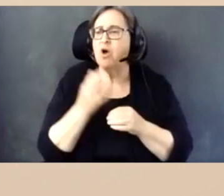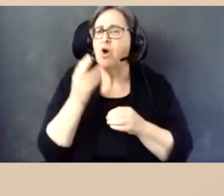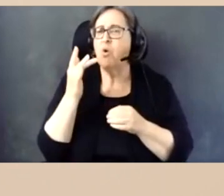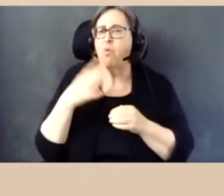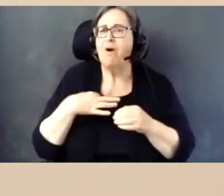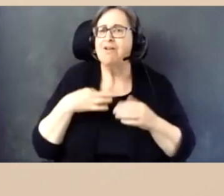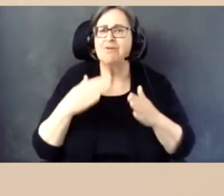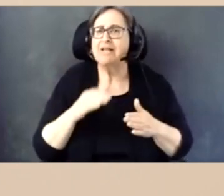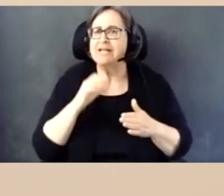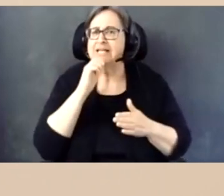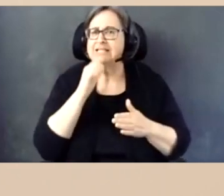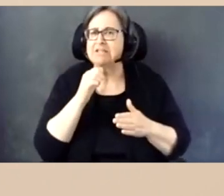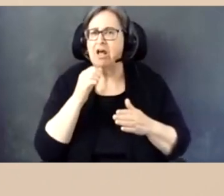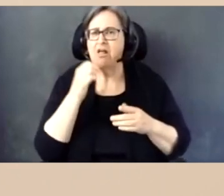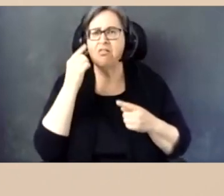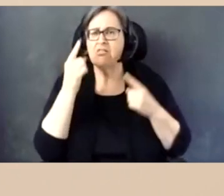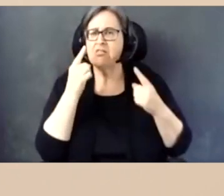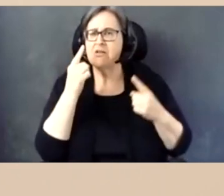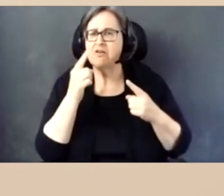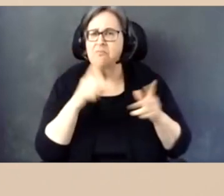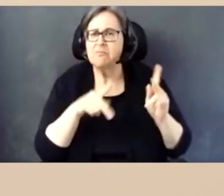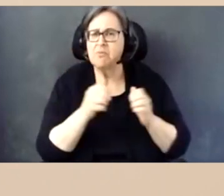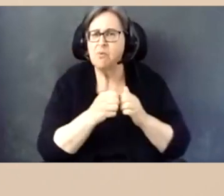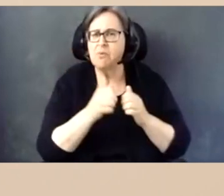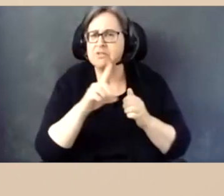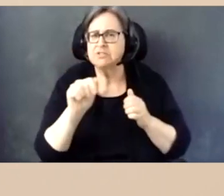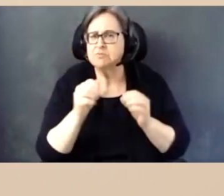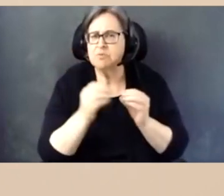for office take voters with disabilities more seriously?